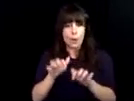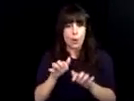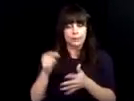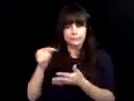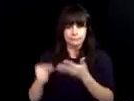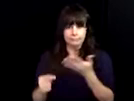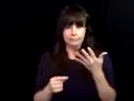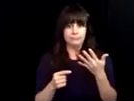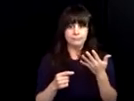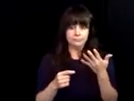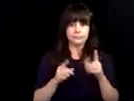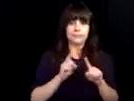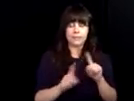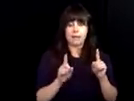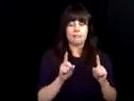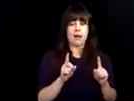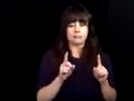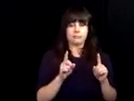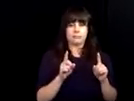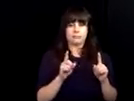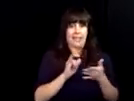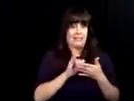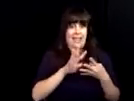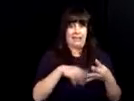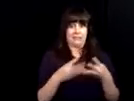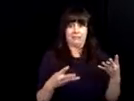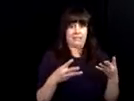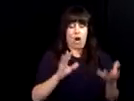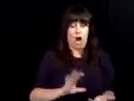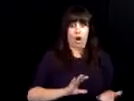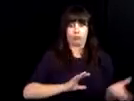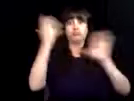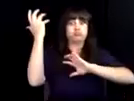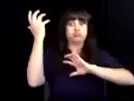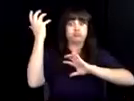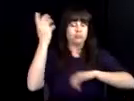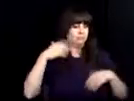building bots for the first day and move on to sensors